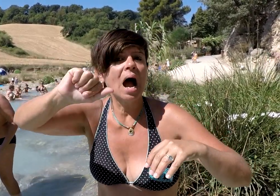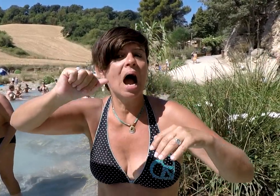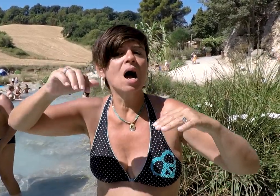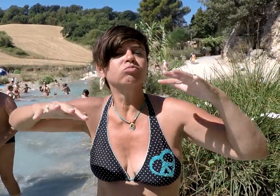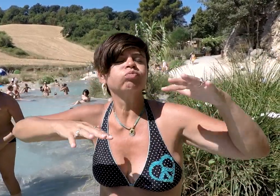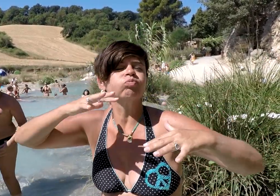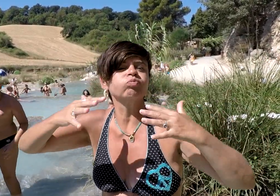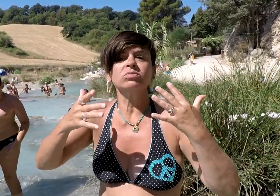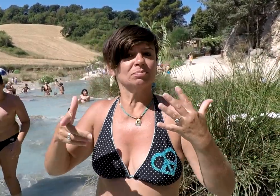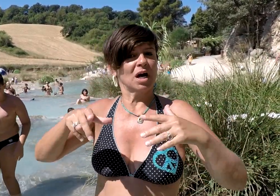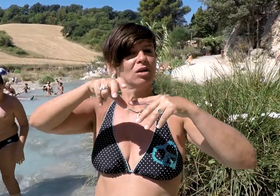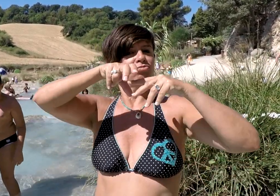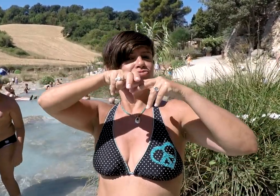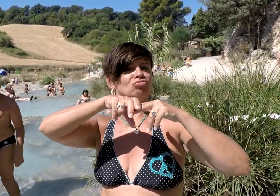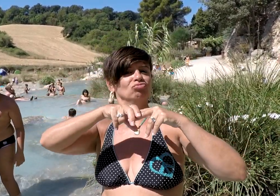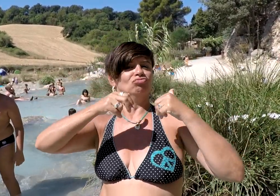it reminds me of any hot spa in the United States